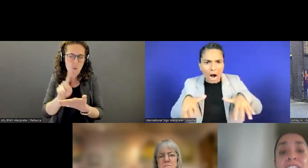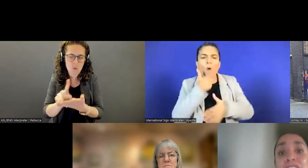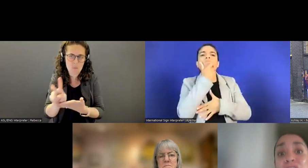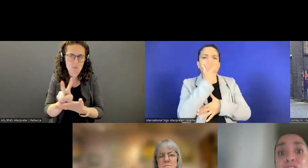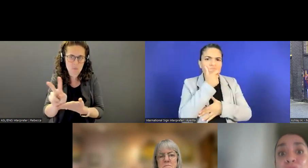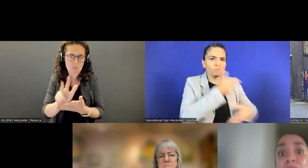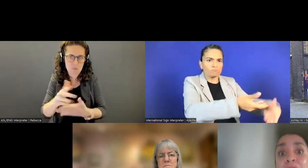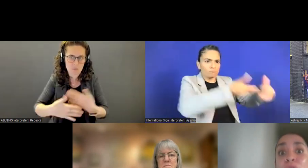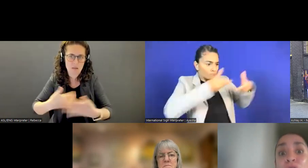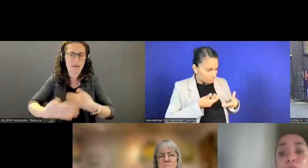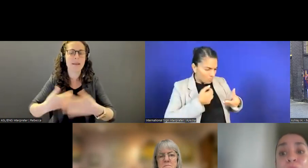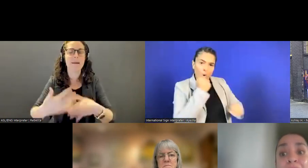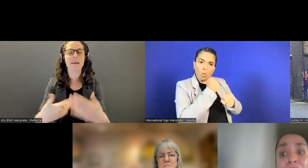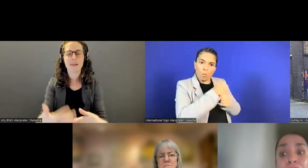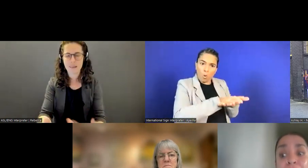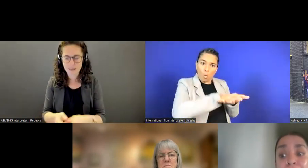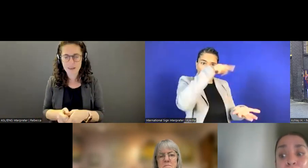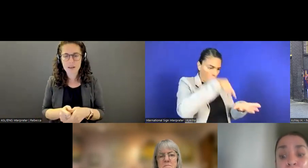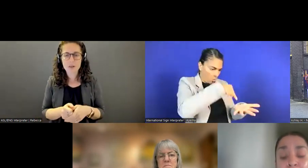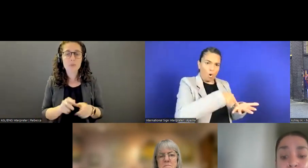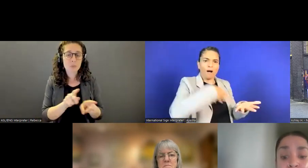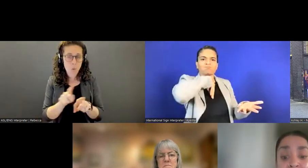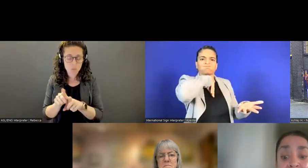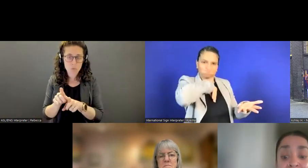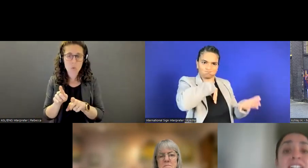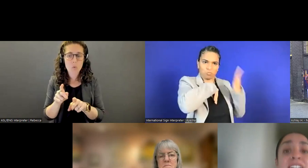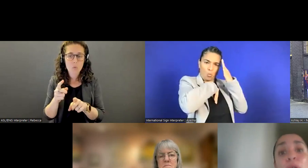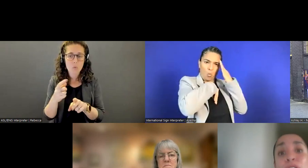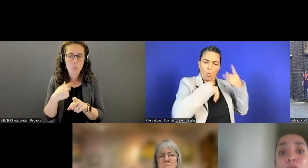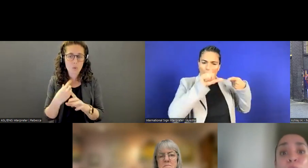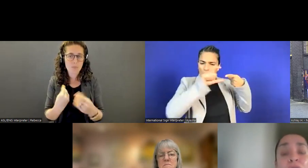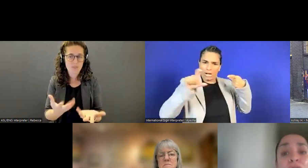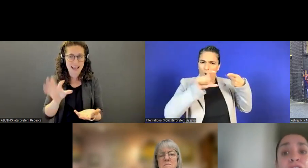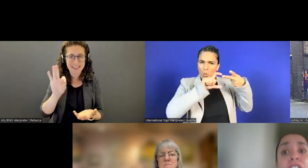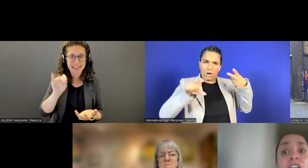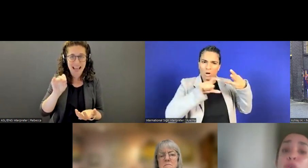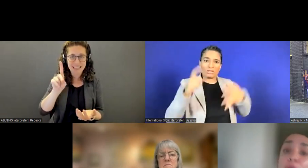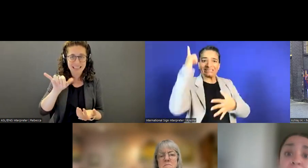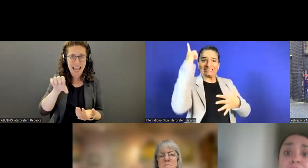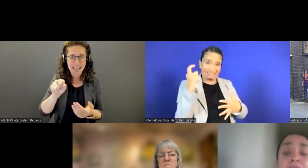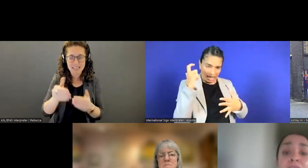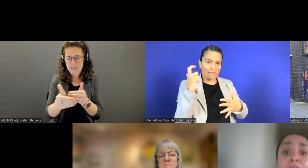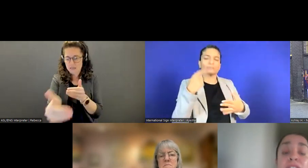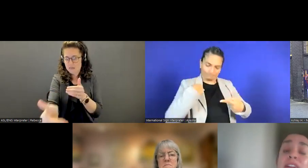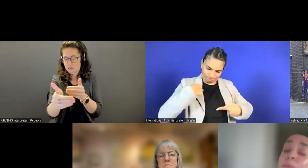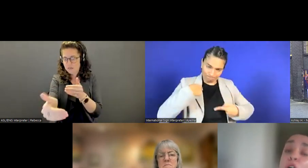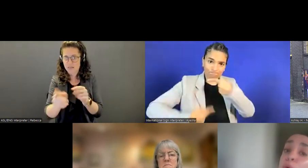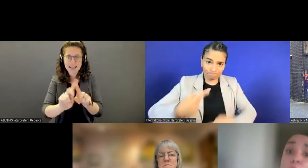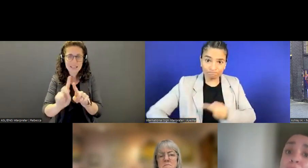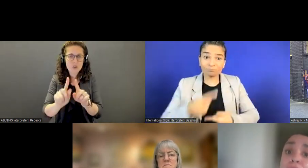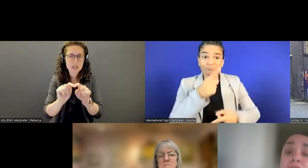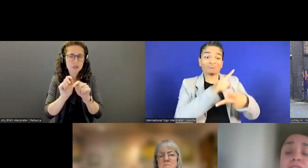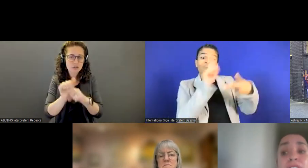In addition to that, we also have a 90 day window of trainings that some are required,